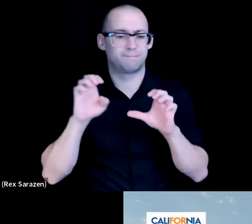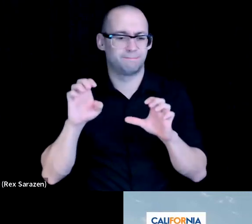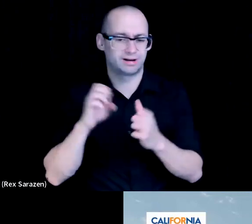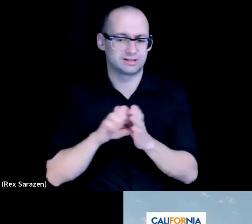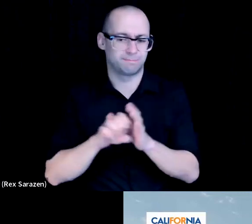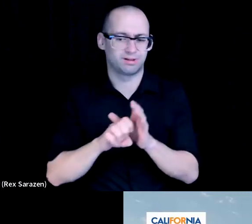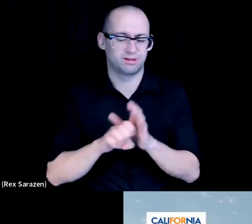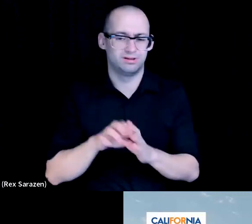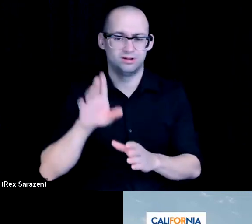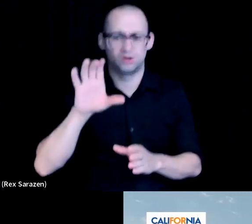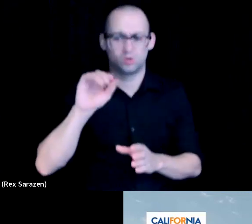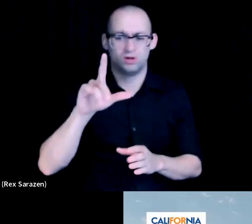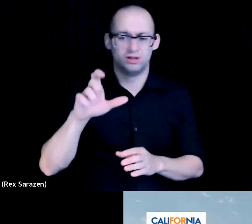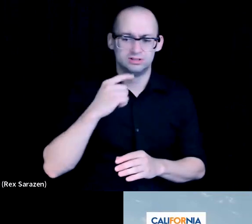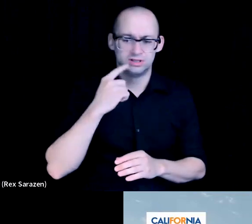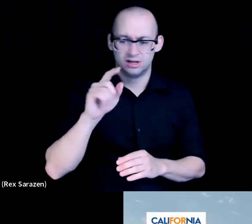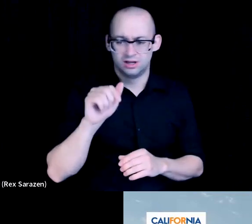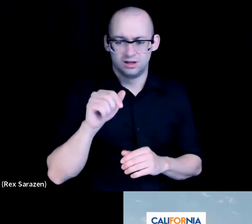the affordable connectivity.